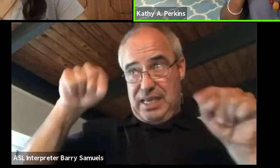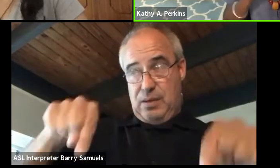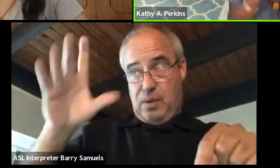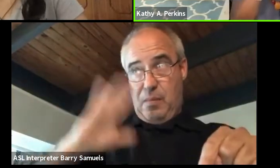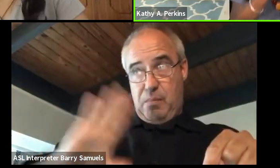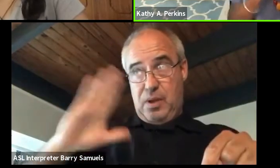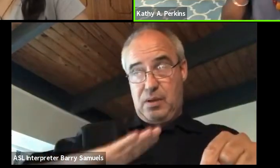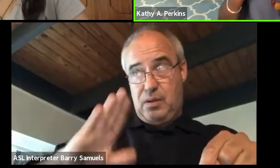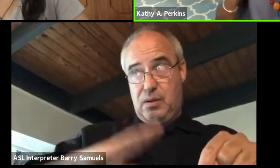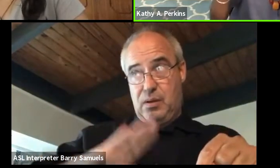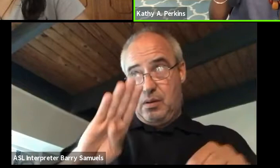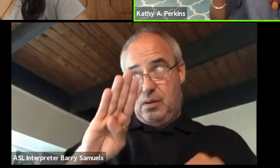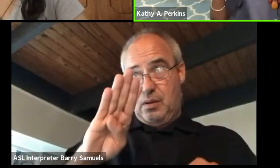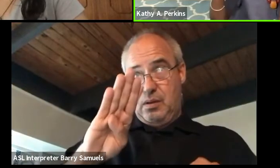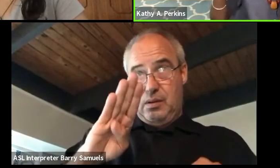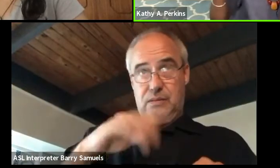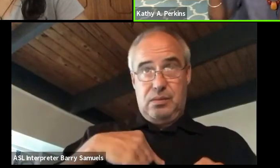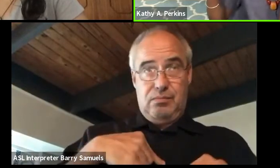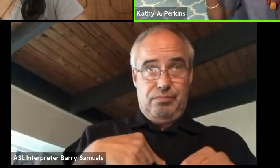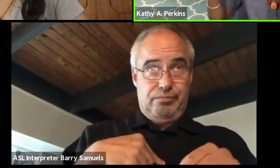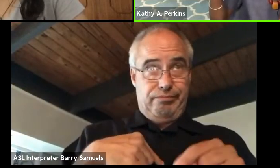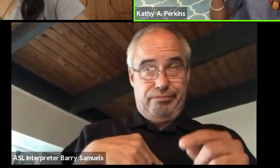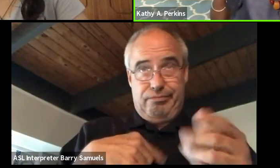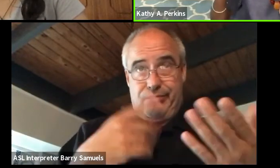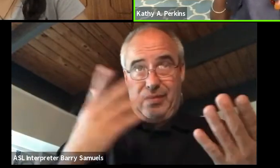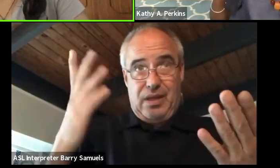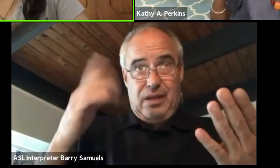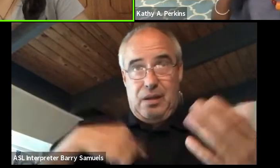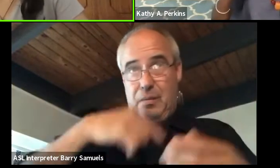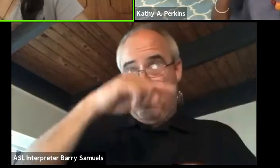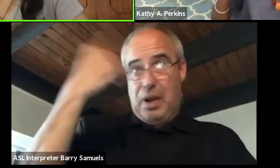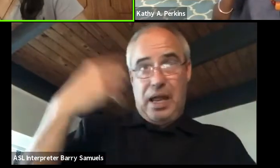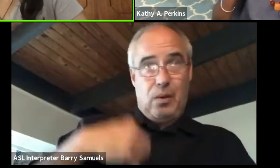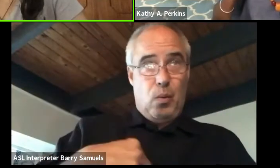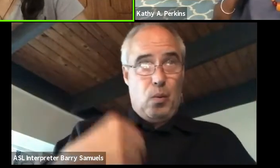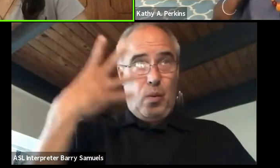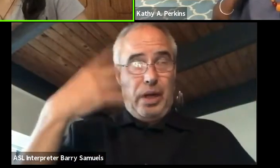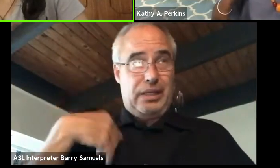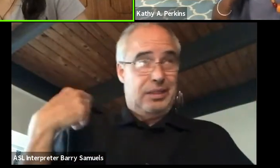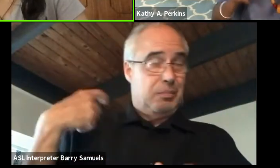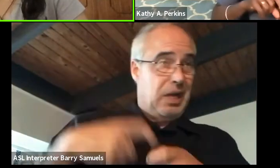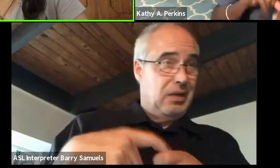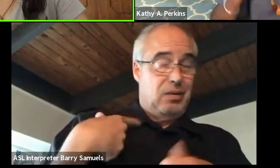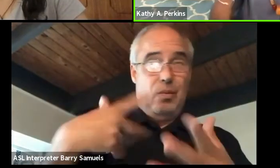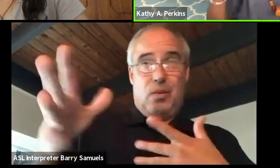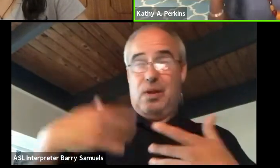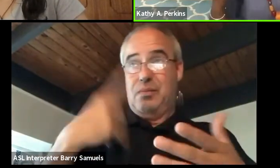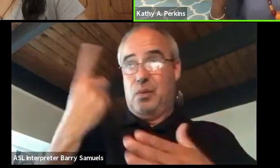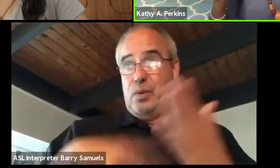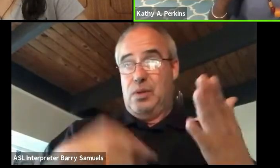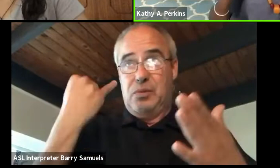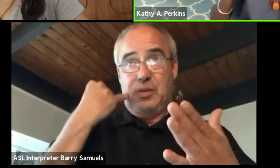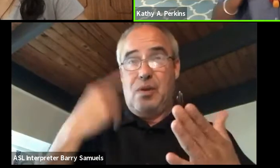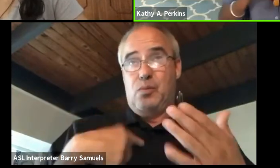and either black, white, Hispanic, or whatever. So I was like, well, what am I supposed to- I was driving administrative .